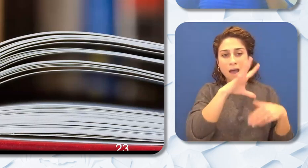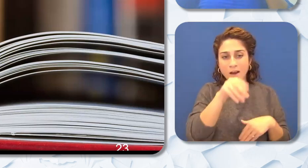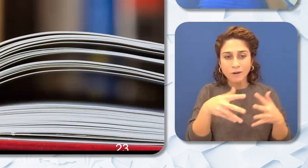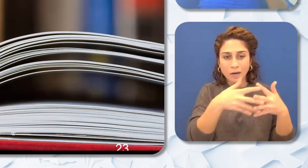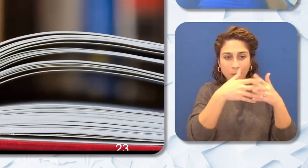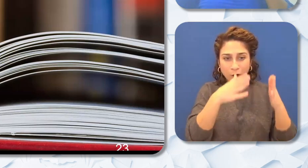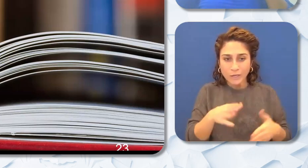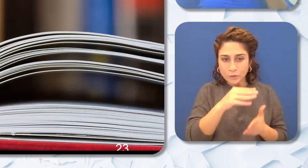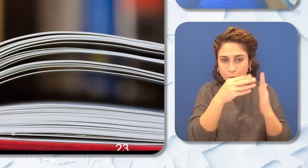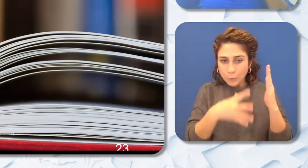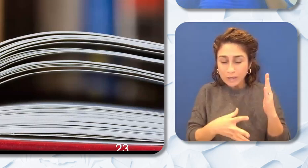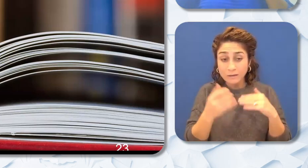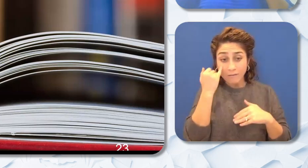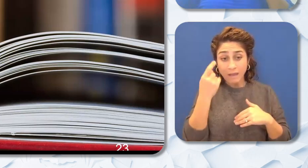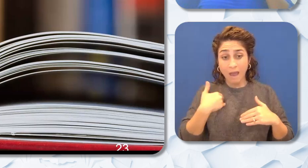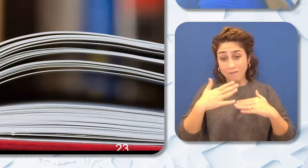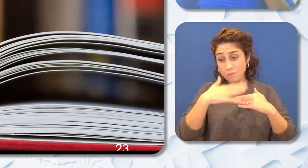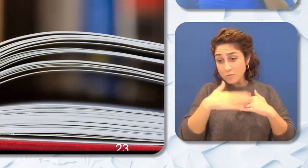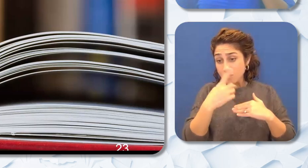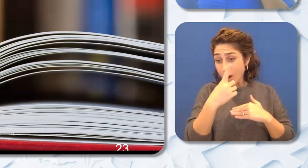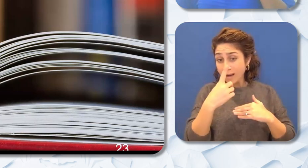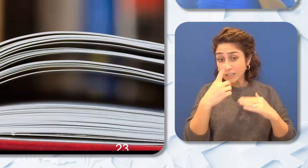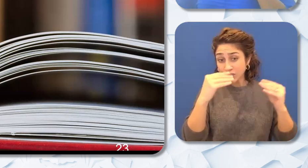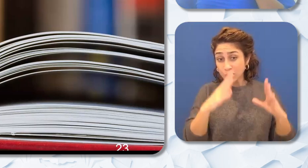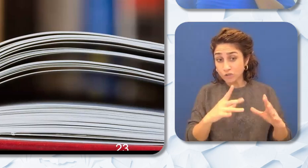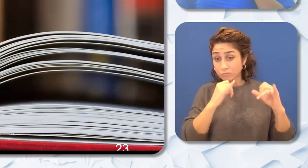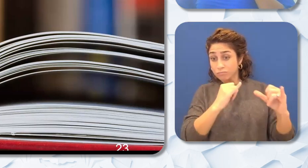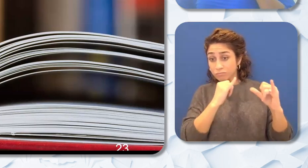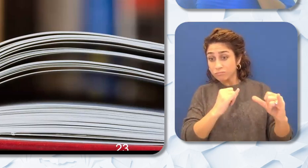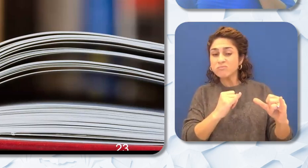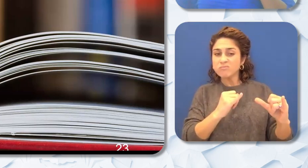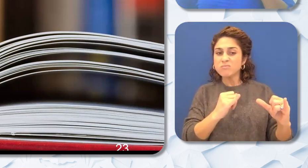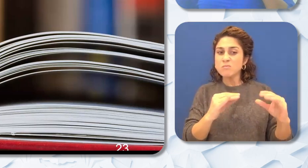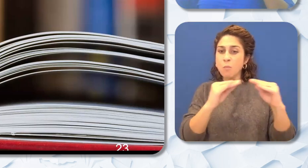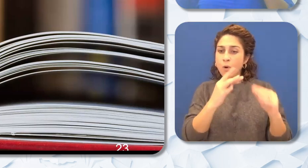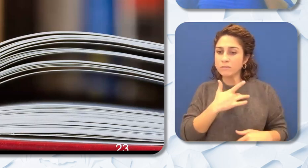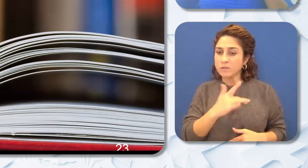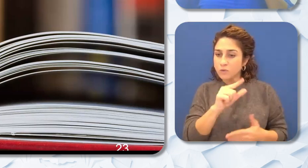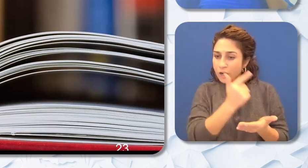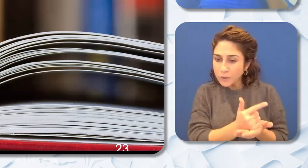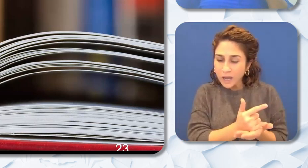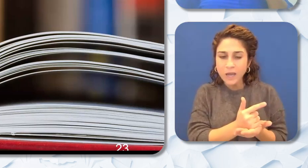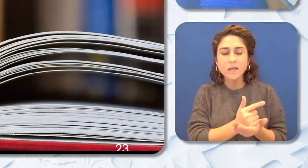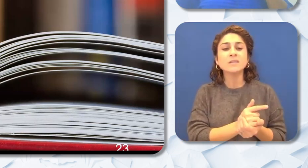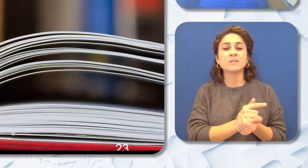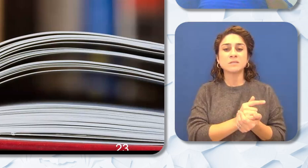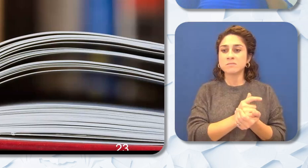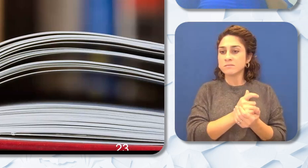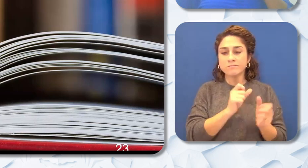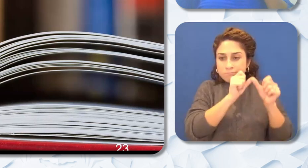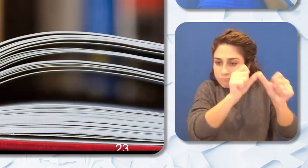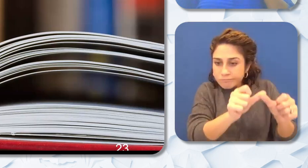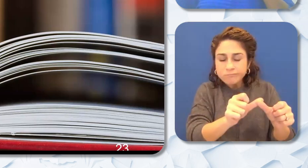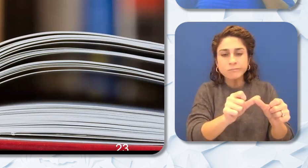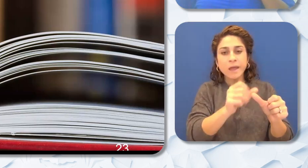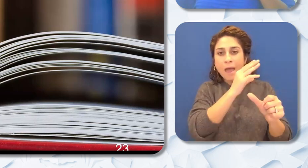more likely to graduate (not) drop out pursue a college education but there's a plot twist